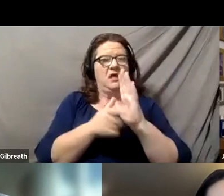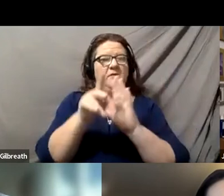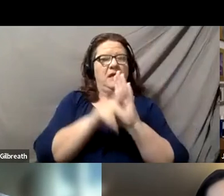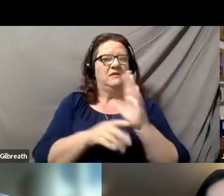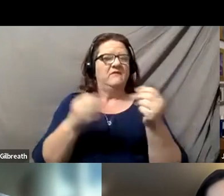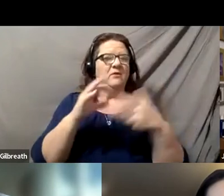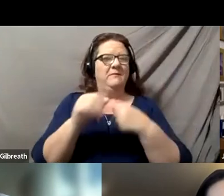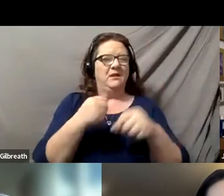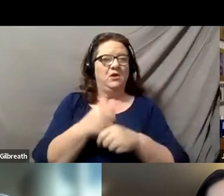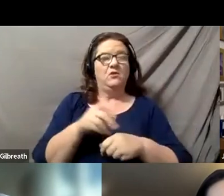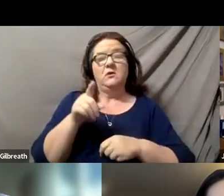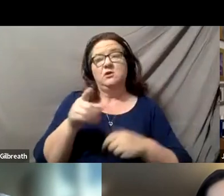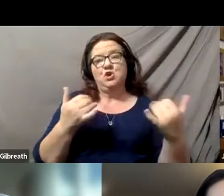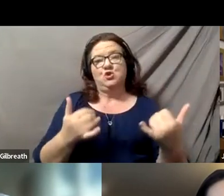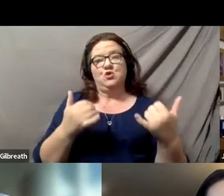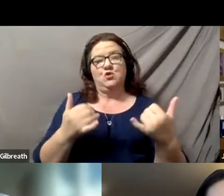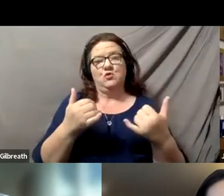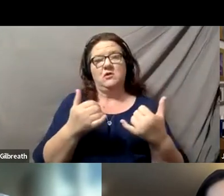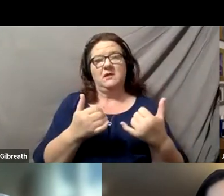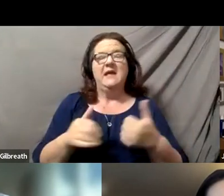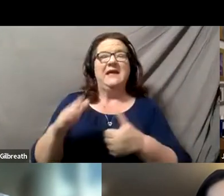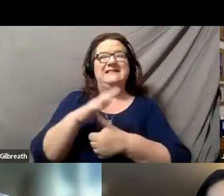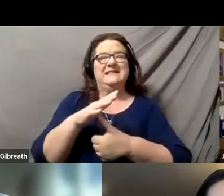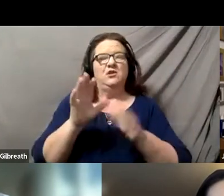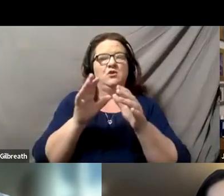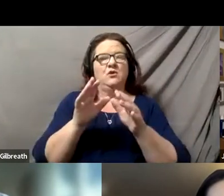Vivian is currently a Senior Attorney in Disability Rights California